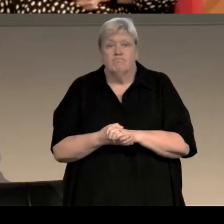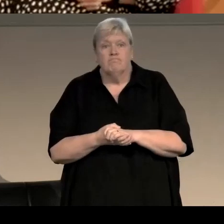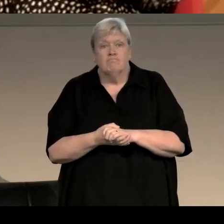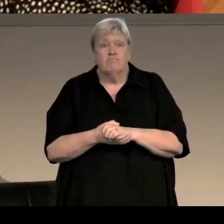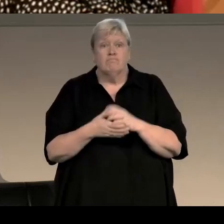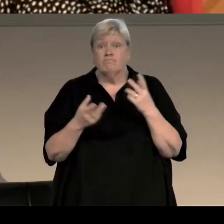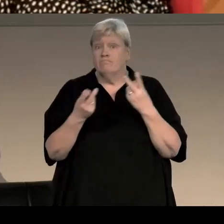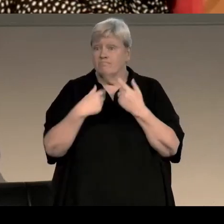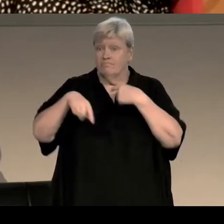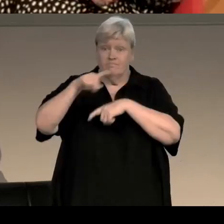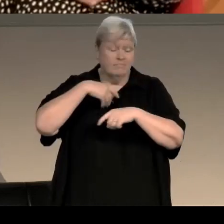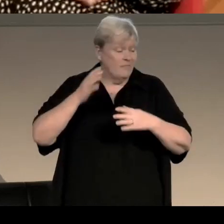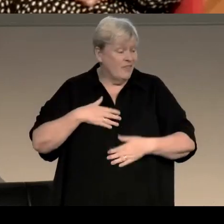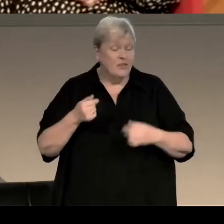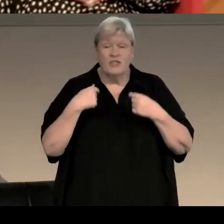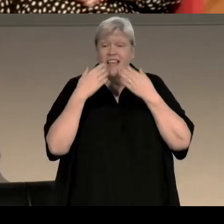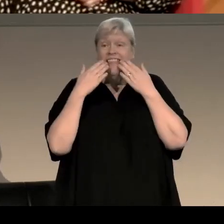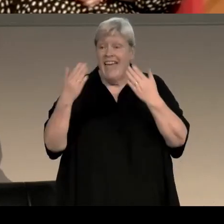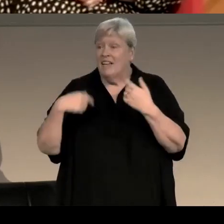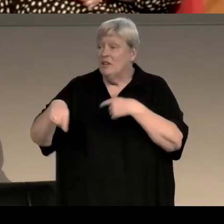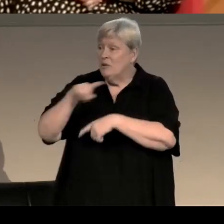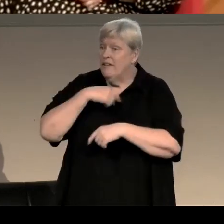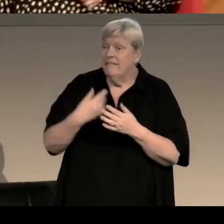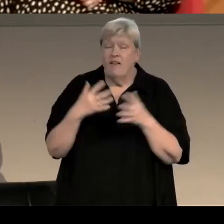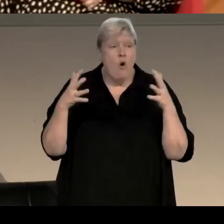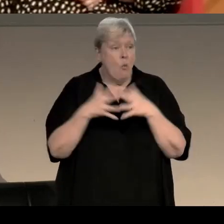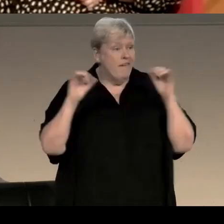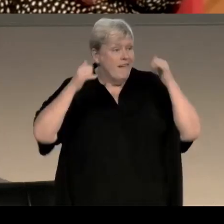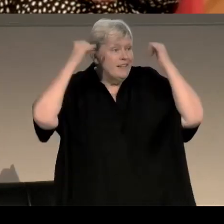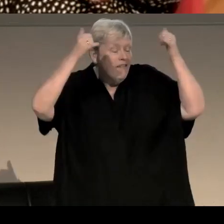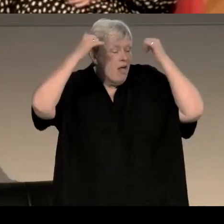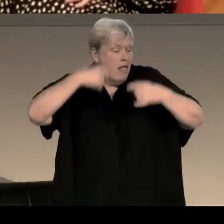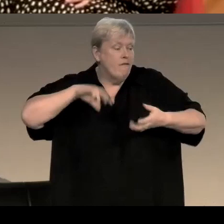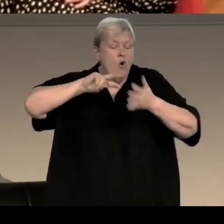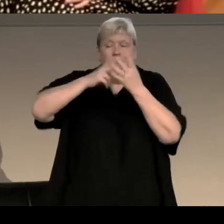Otherwise I would just like to thank the WORD festival for organising this event